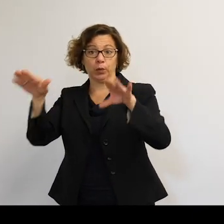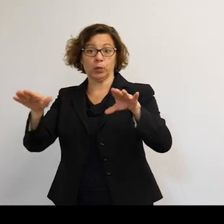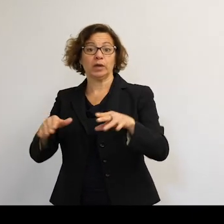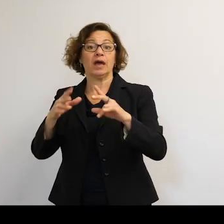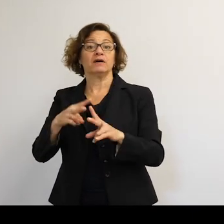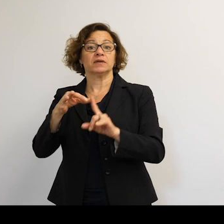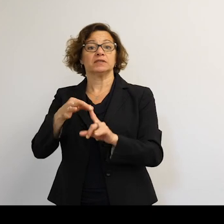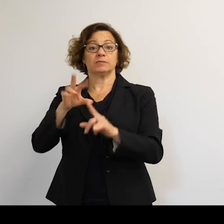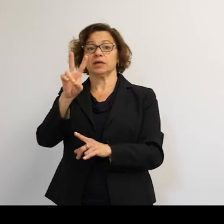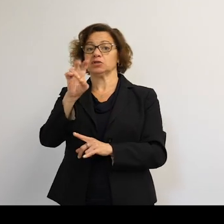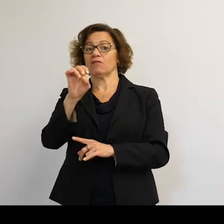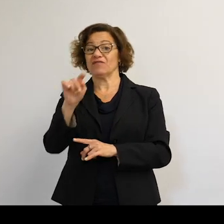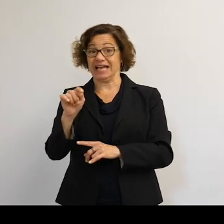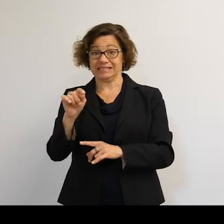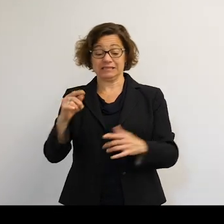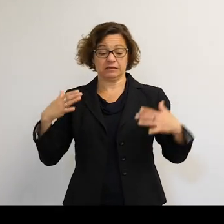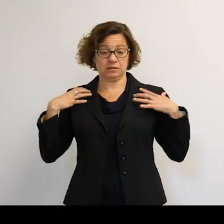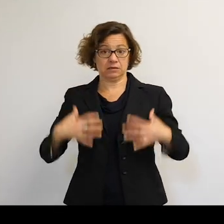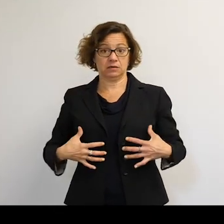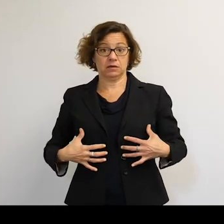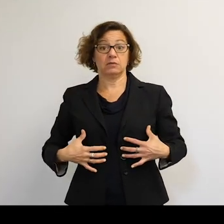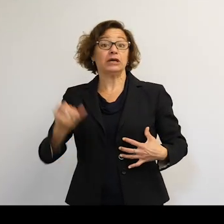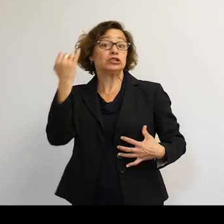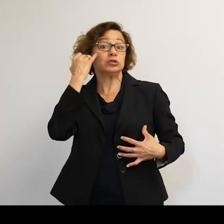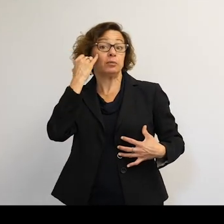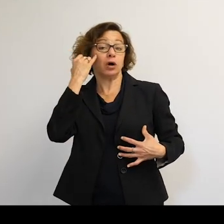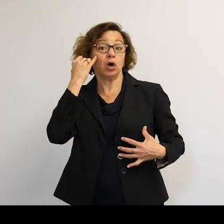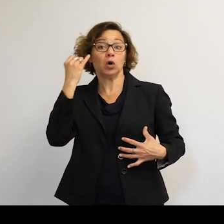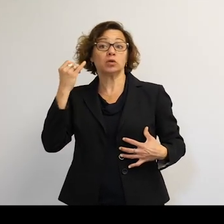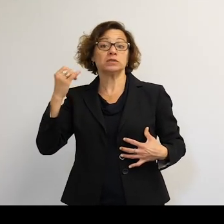But I can't see a human body taking a baseball at-- Yeah, yeah, it's not-- these speeds.